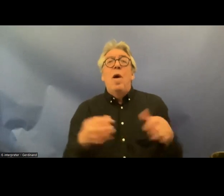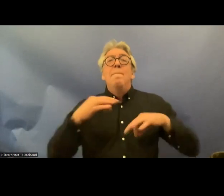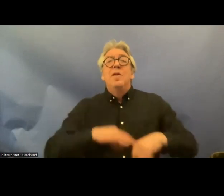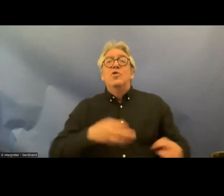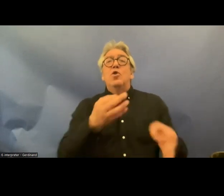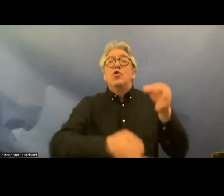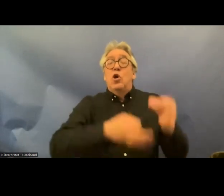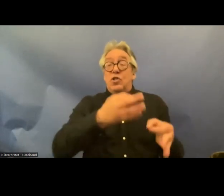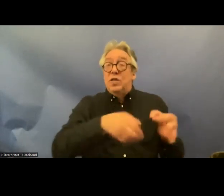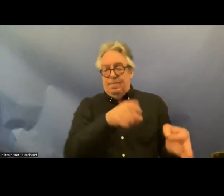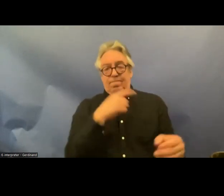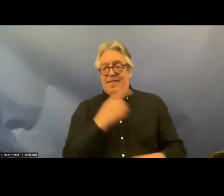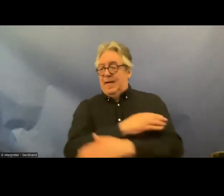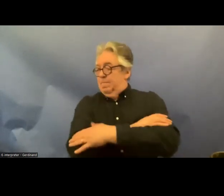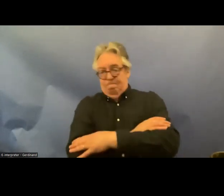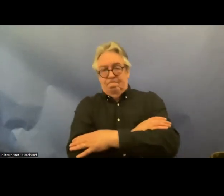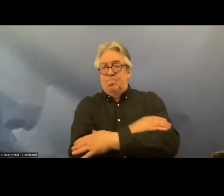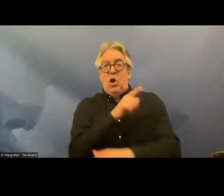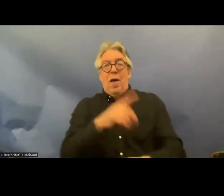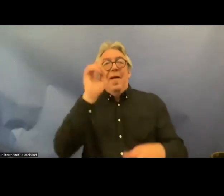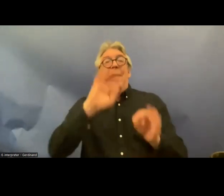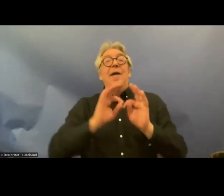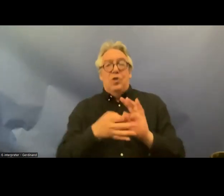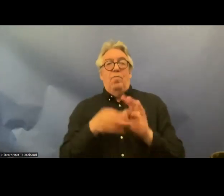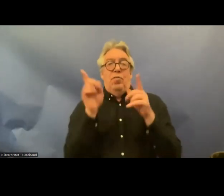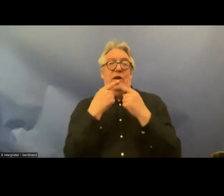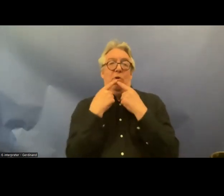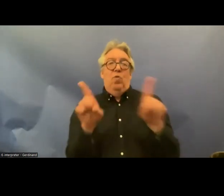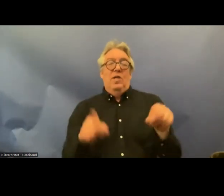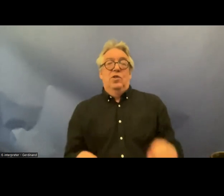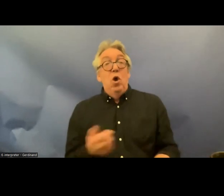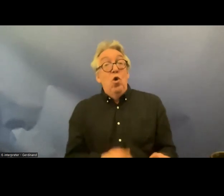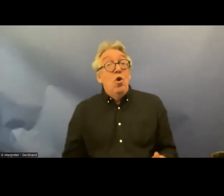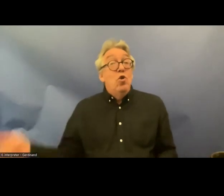maintained it was an interpretive declaration um the Supreme Court's Juris